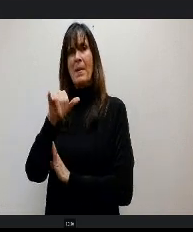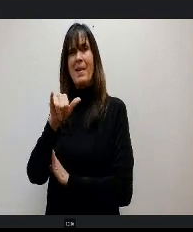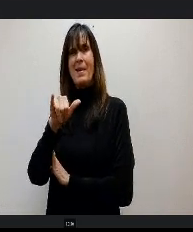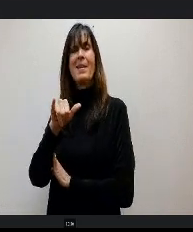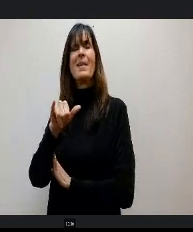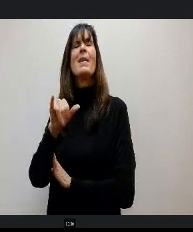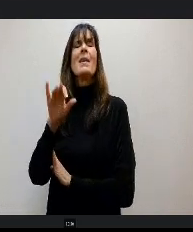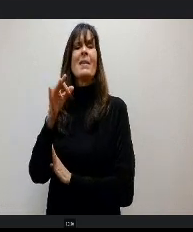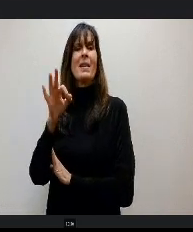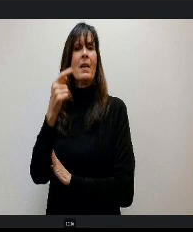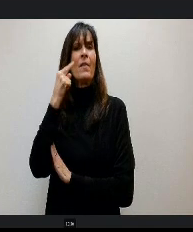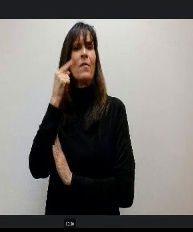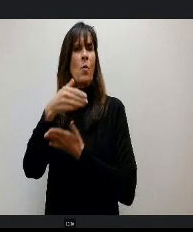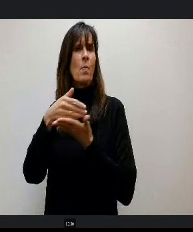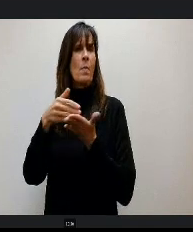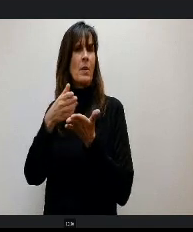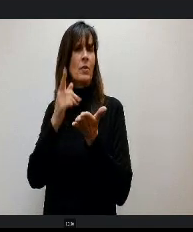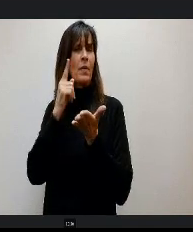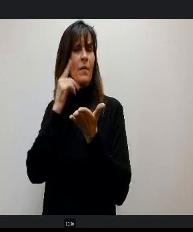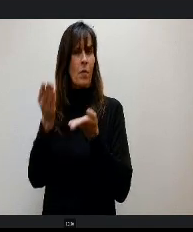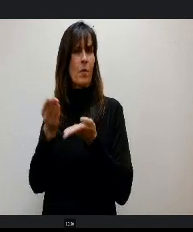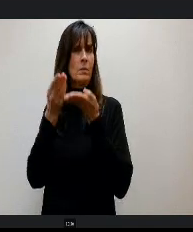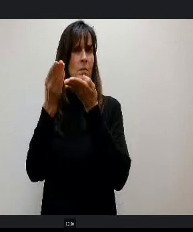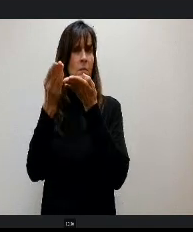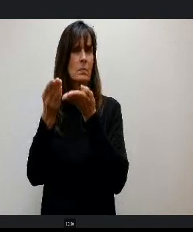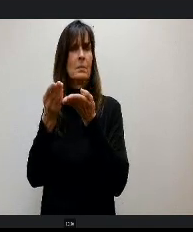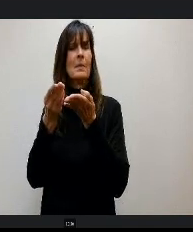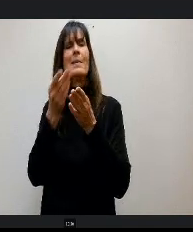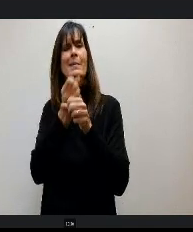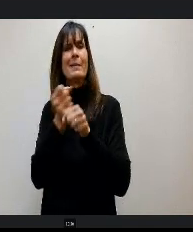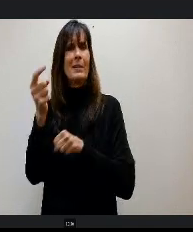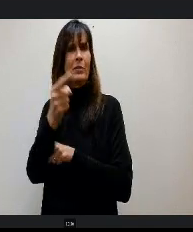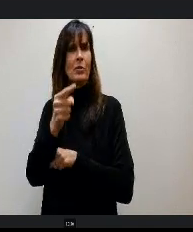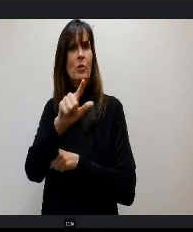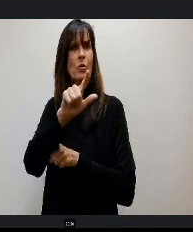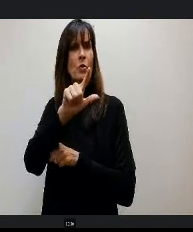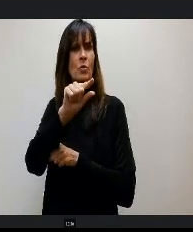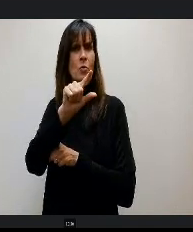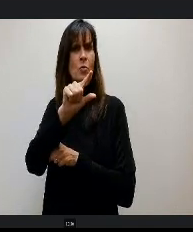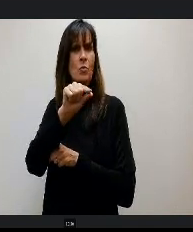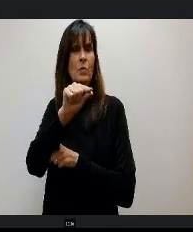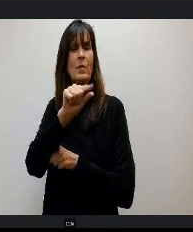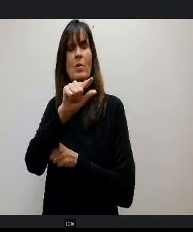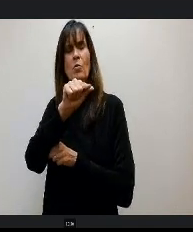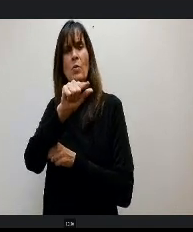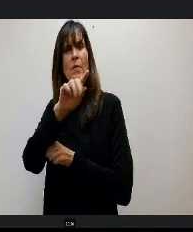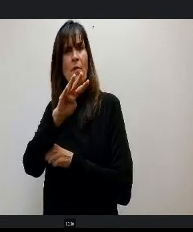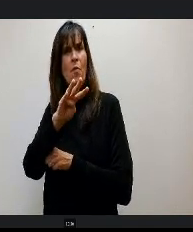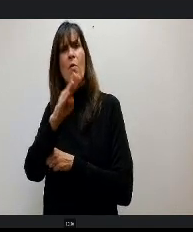presentation for 2425. Now it's important to note I've got it in pink on the lower the